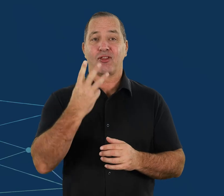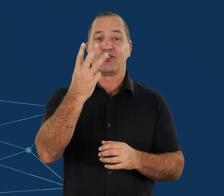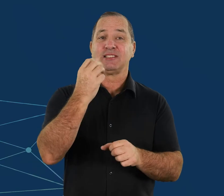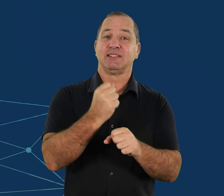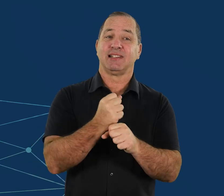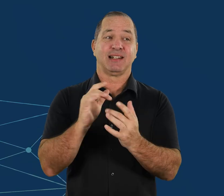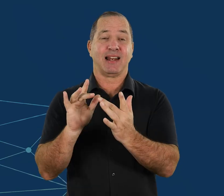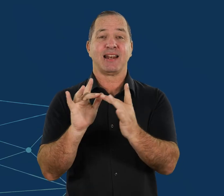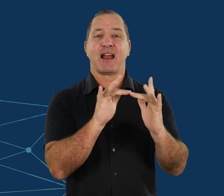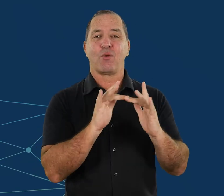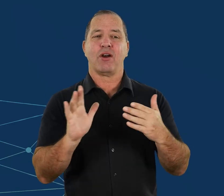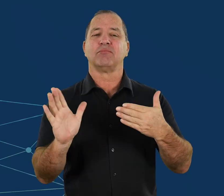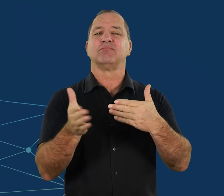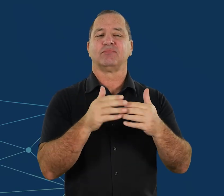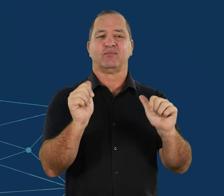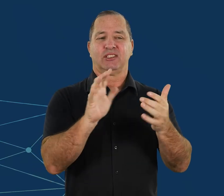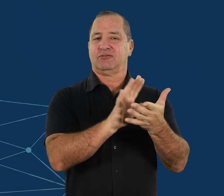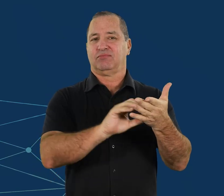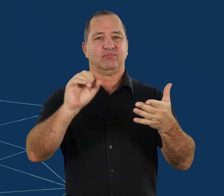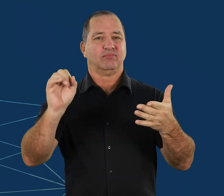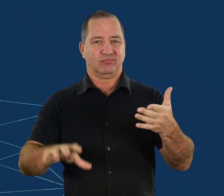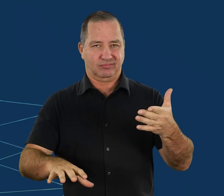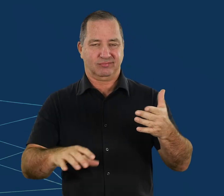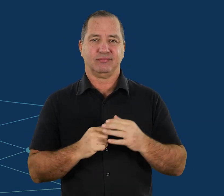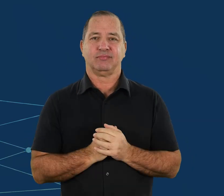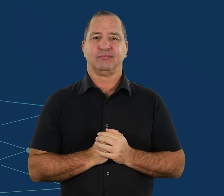3G network closure.